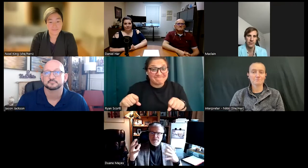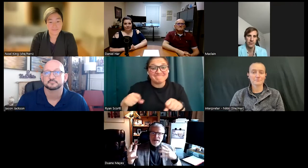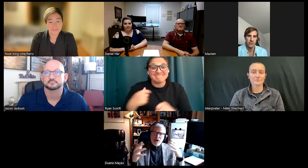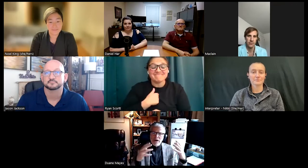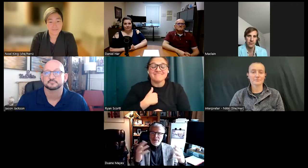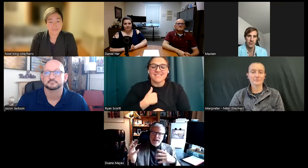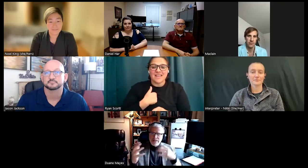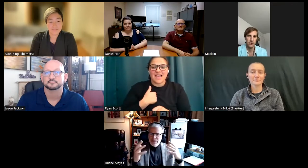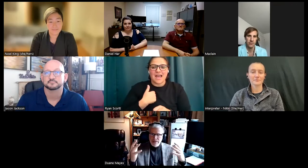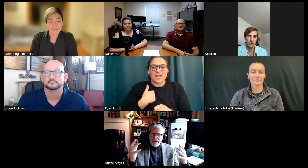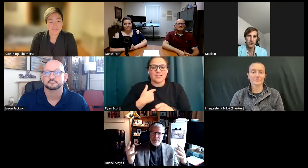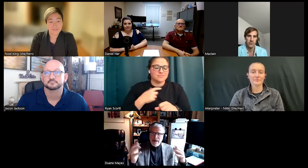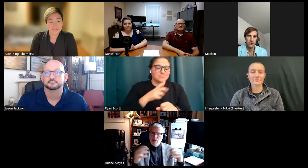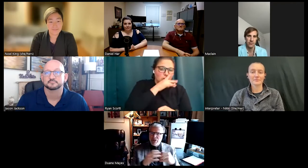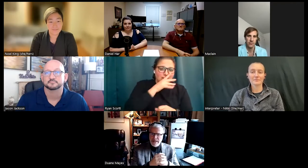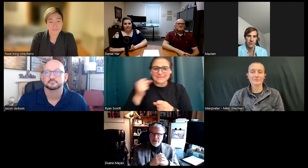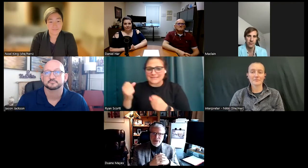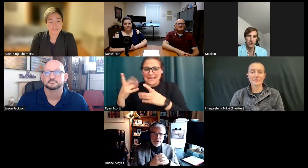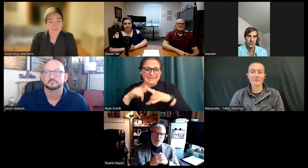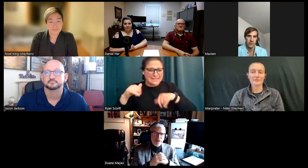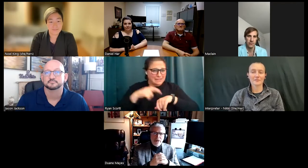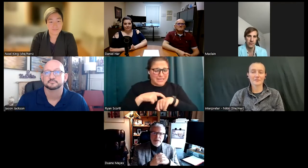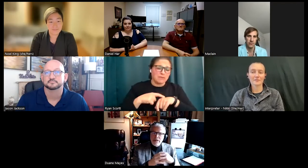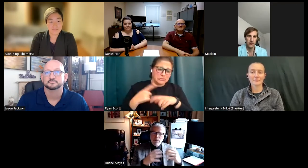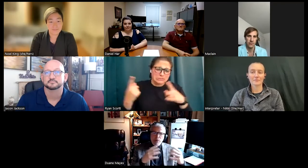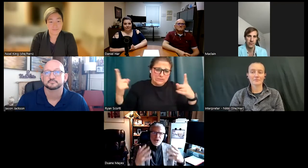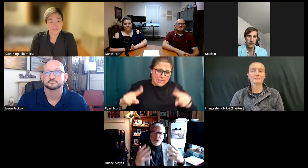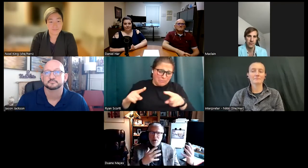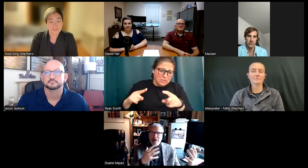know if I talk and sign at the same time which I tend to do, you butcher one